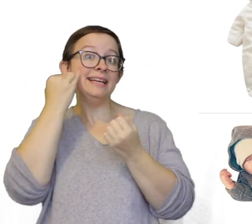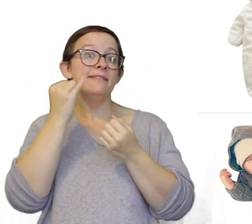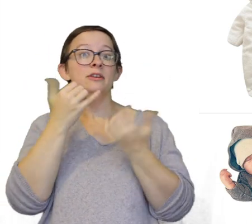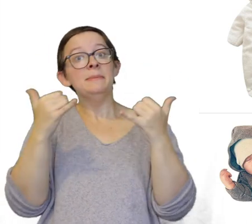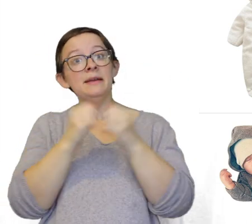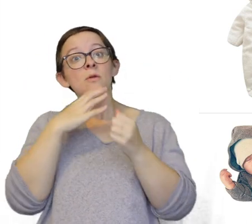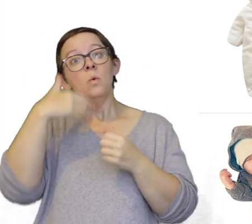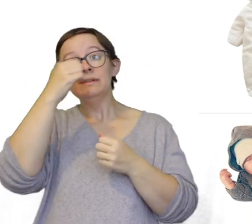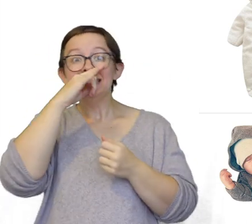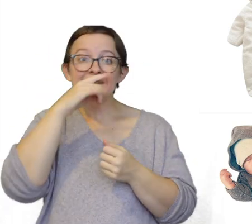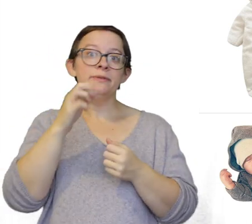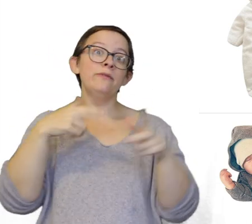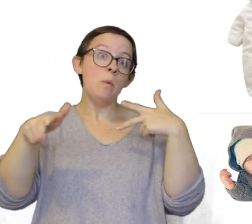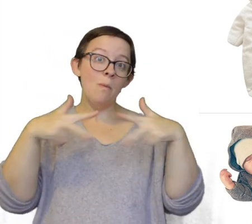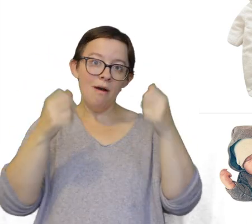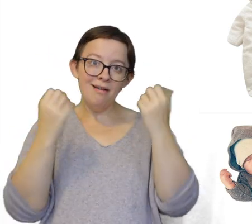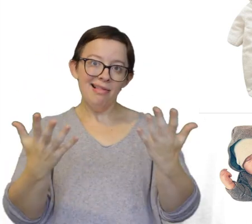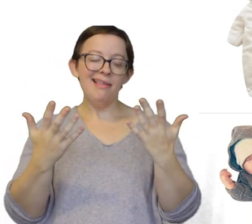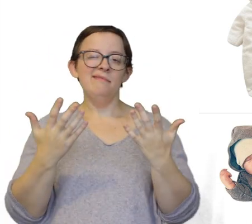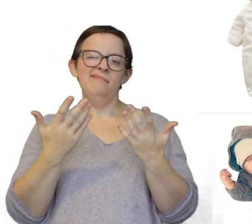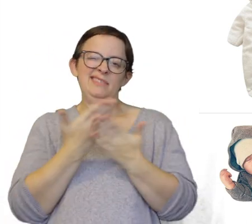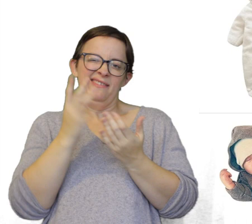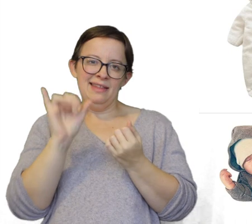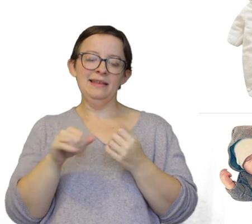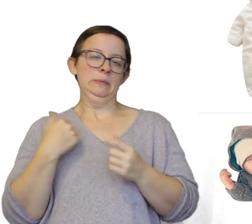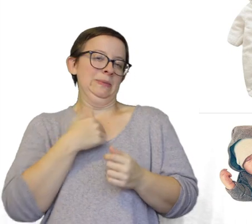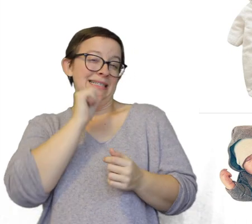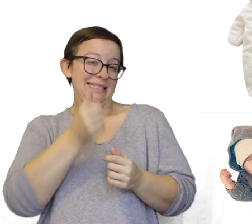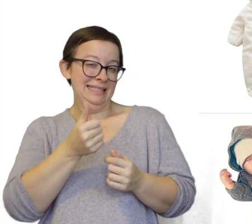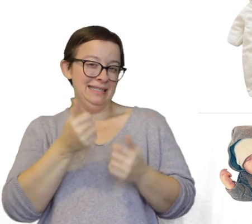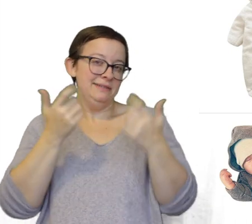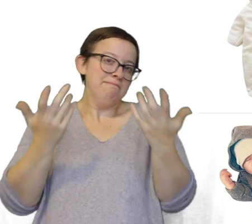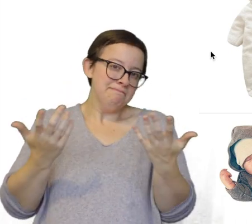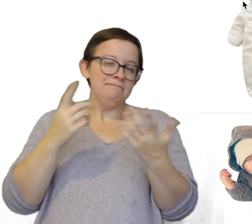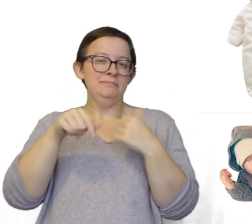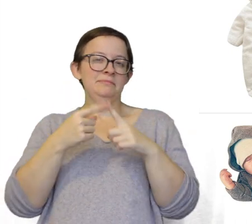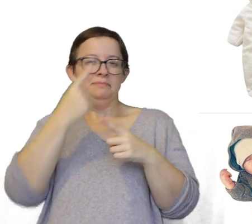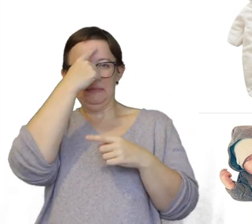you're playing with older kids or you walk a lot, things like that. We didn't do that too much when Mikko was younger.